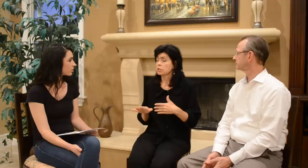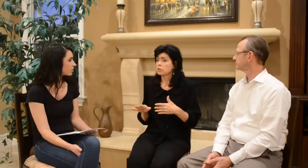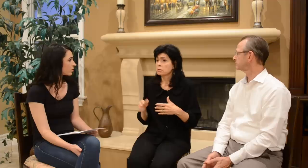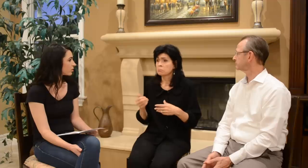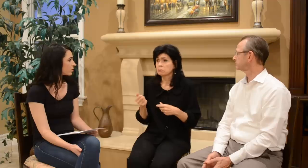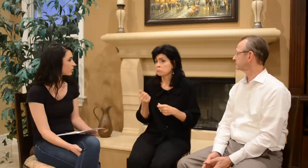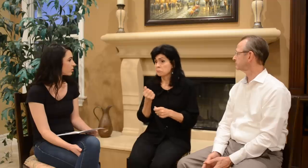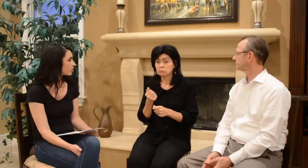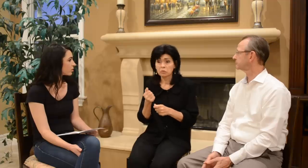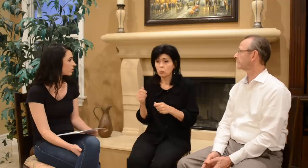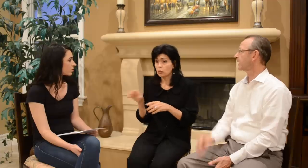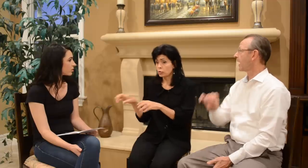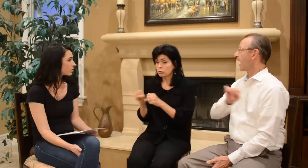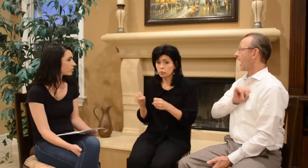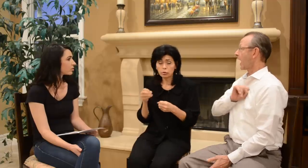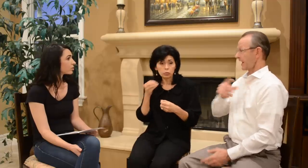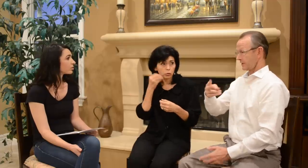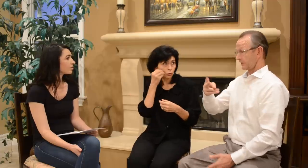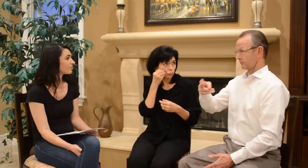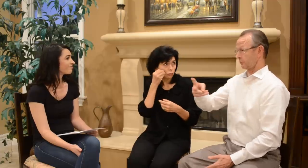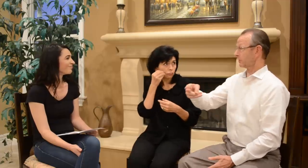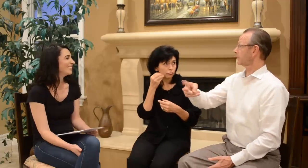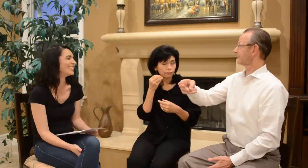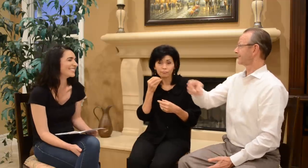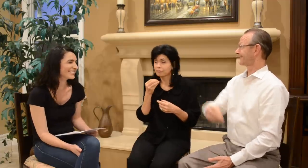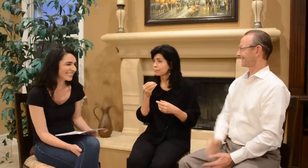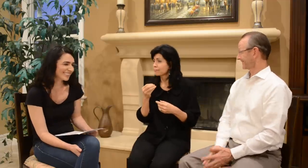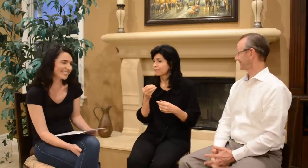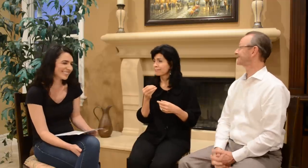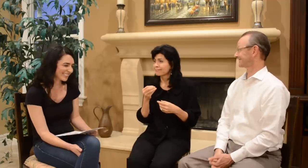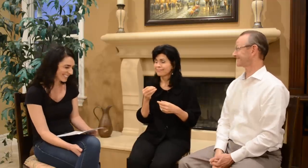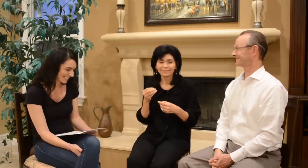and we took you home. I cut the cord.